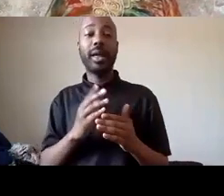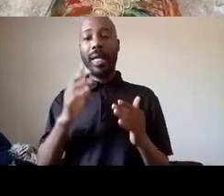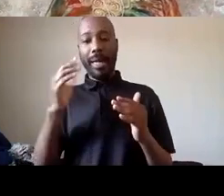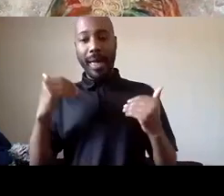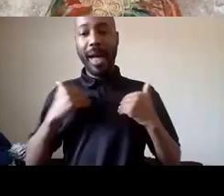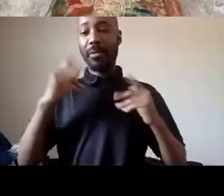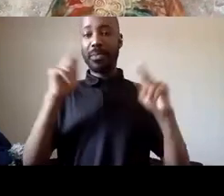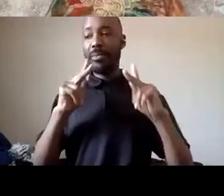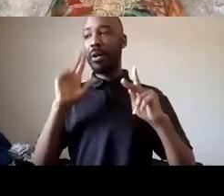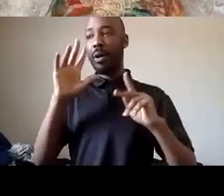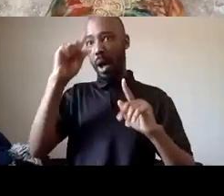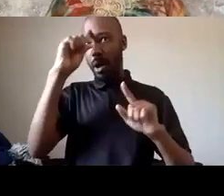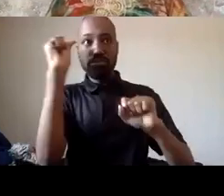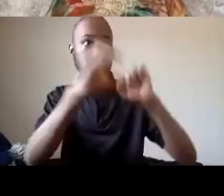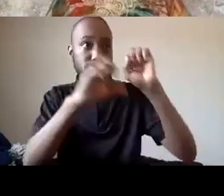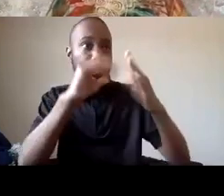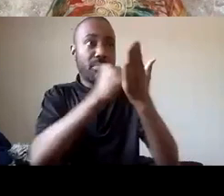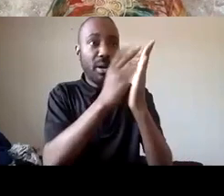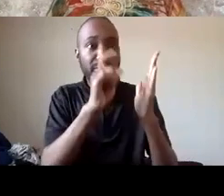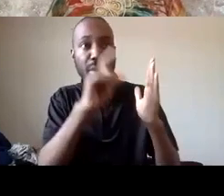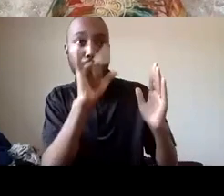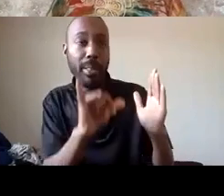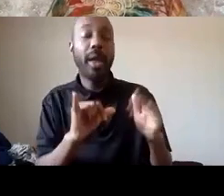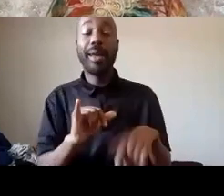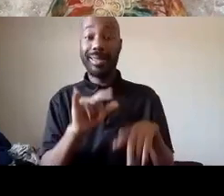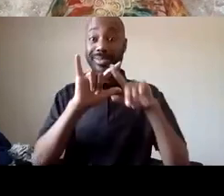doing that we also heard from a lot of our friends because